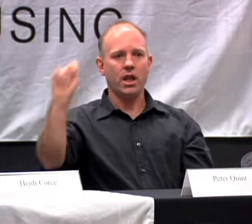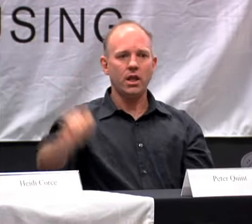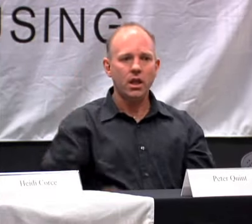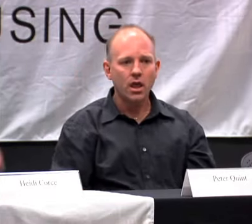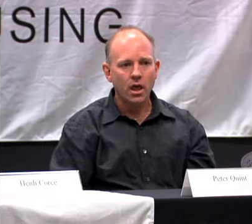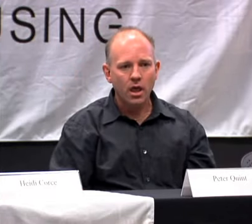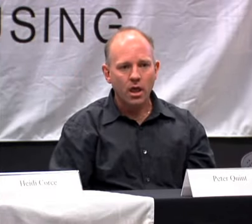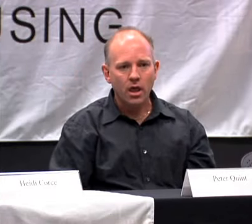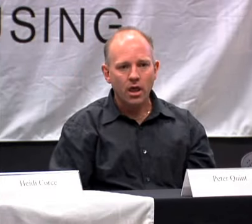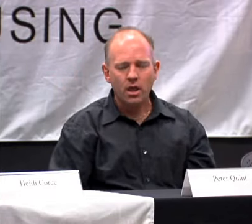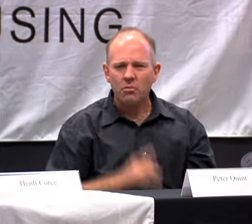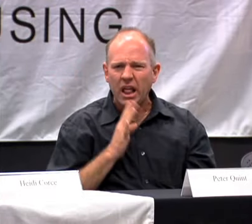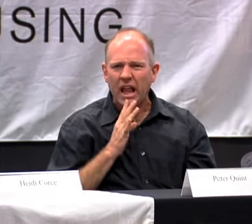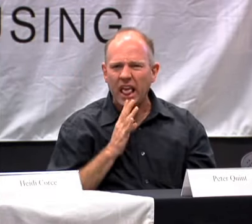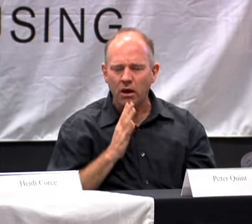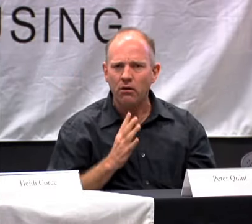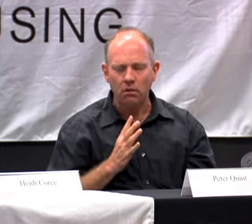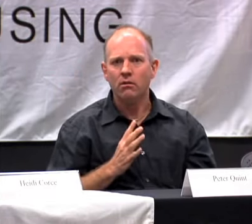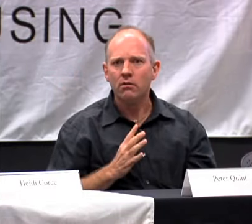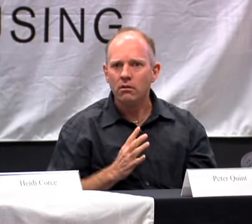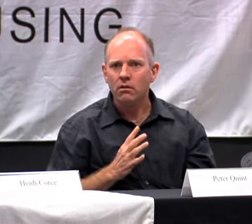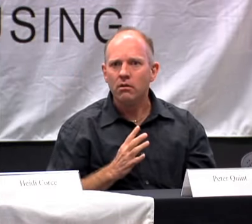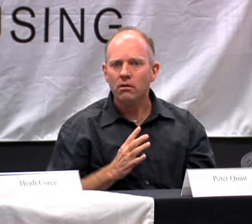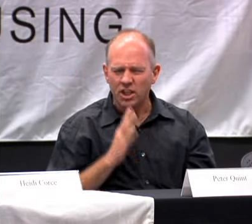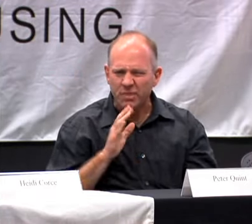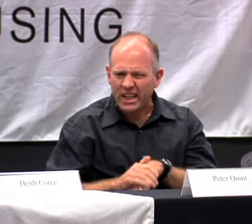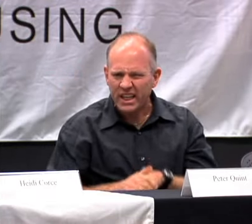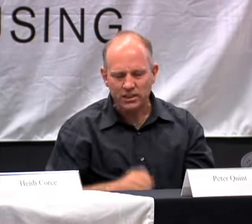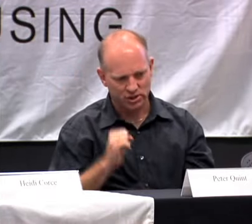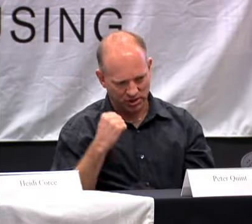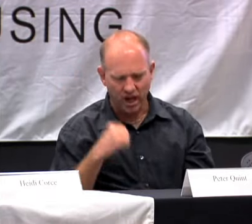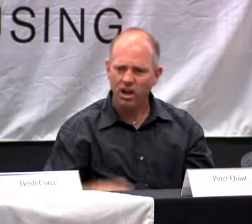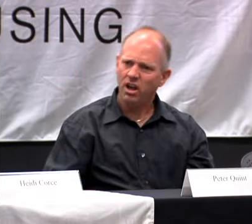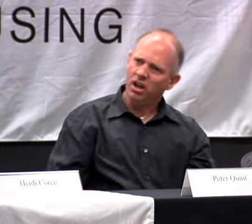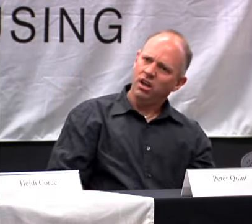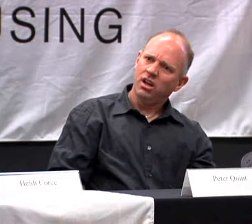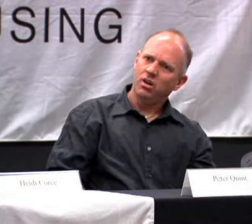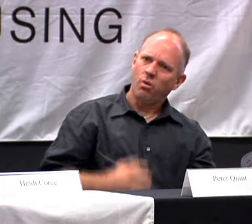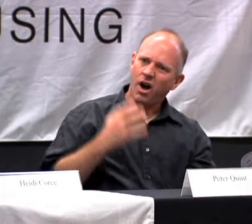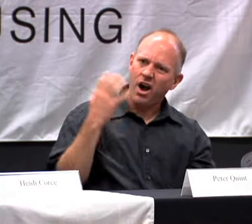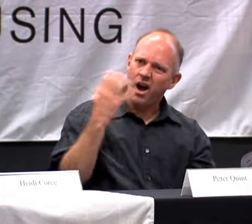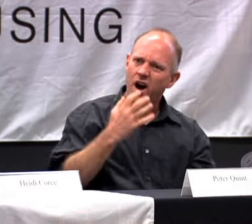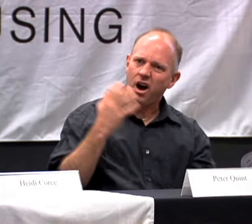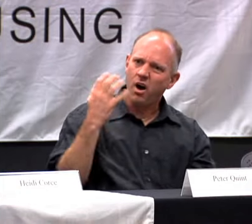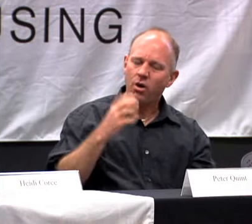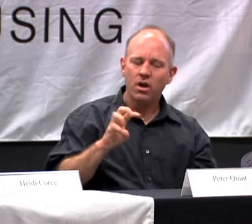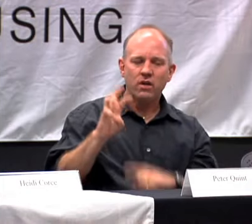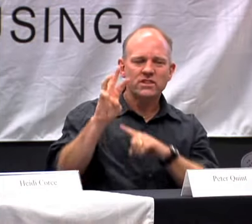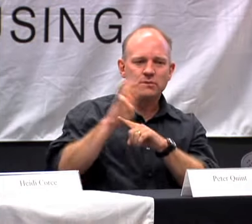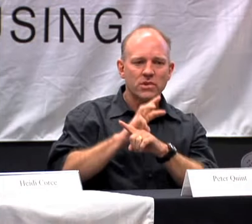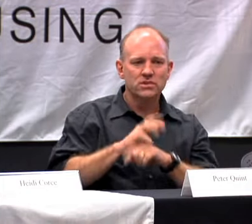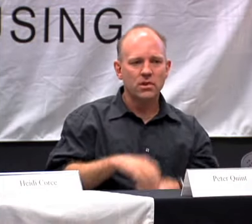PAKISTAN FORGET IT. PEOPLE WERE SPEAKING AND I WAS LIKE IS THAT